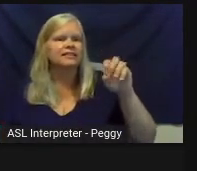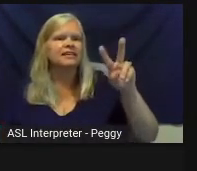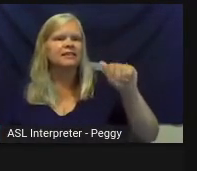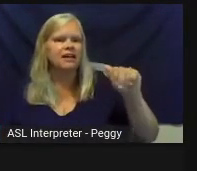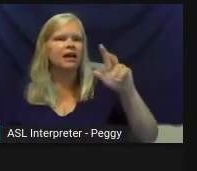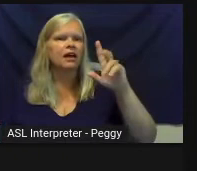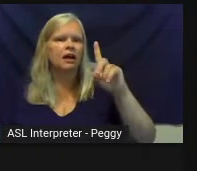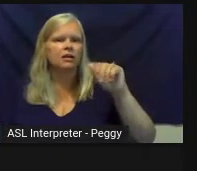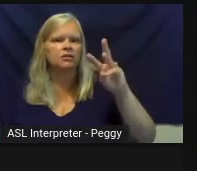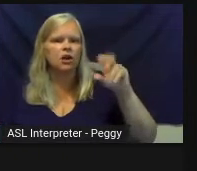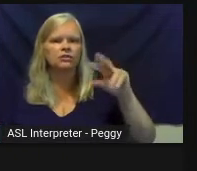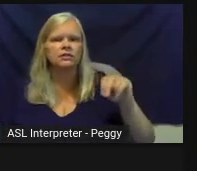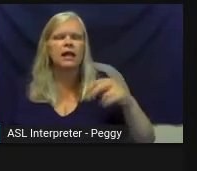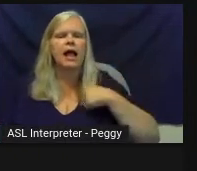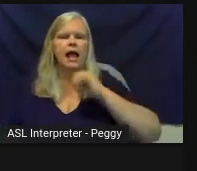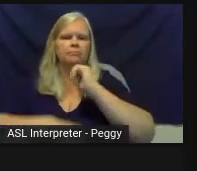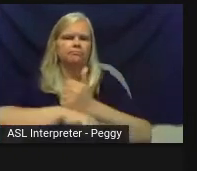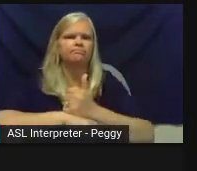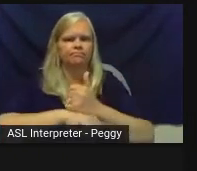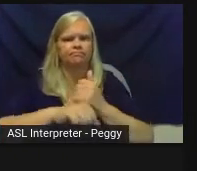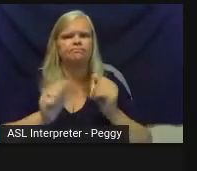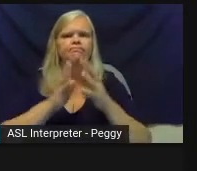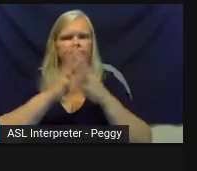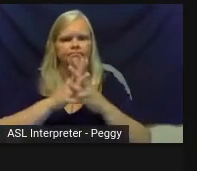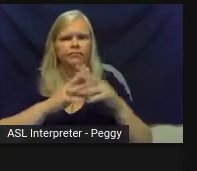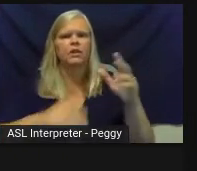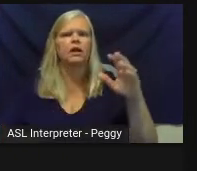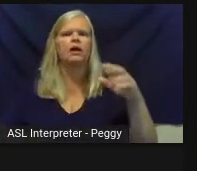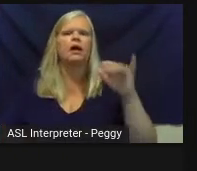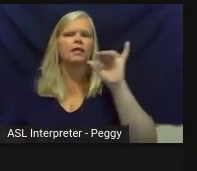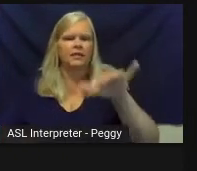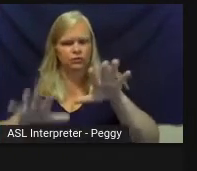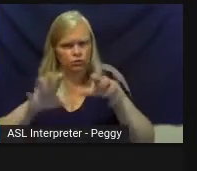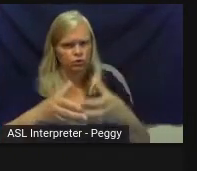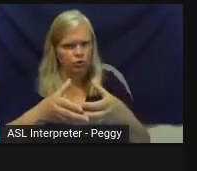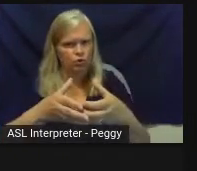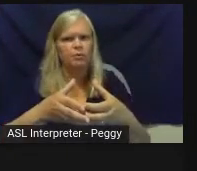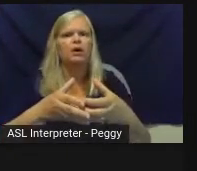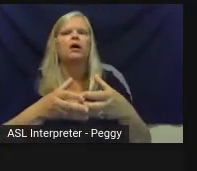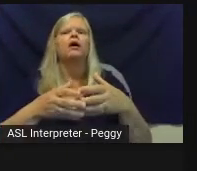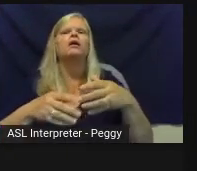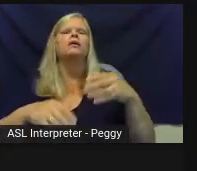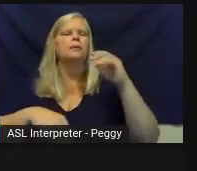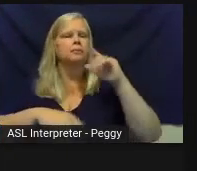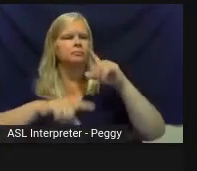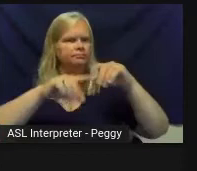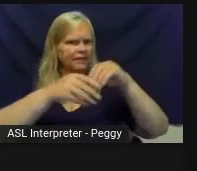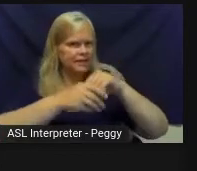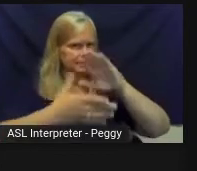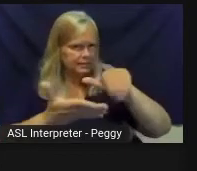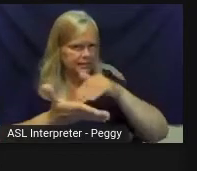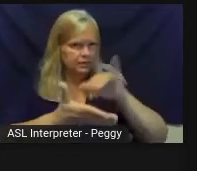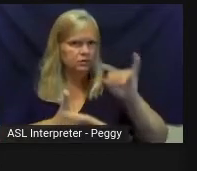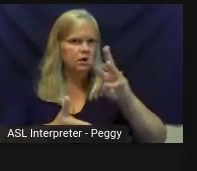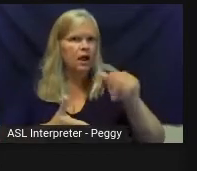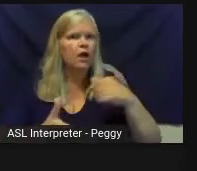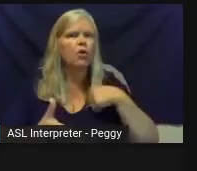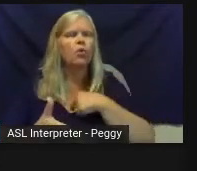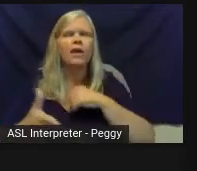I am the Founder and Owner of Group Creative Services. We are a public art consultancy based out of Central Iowa.